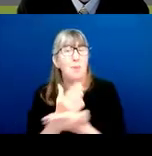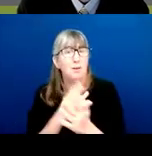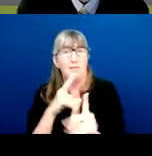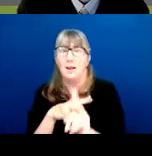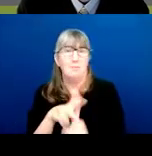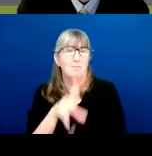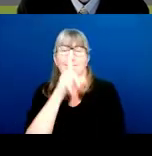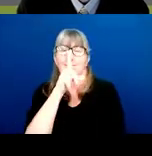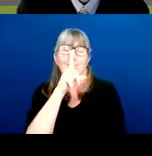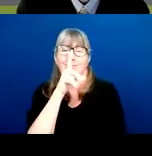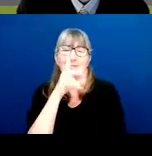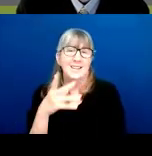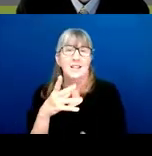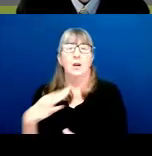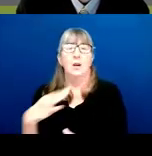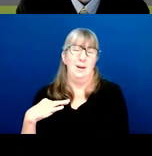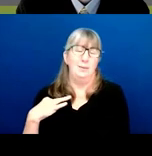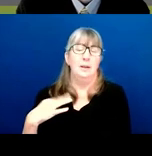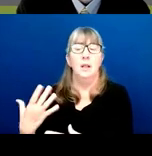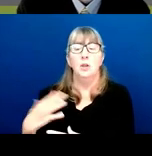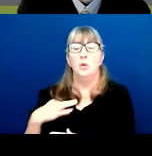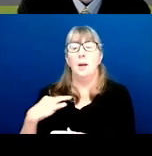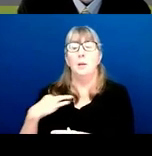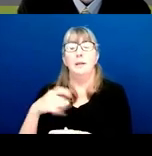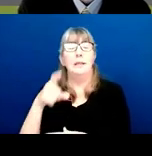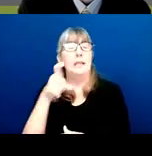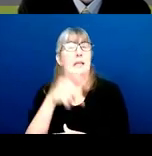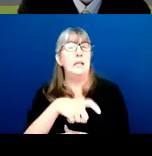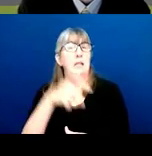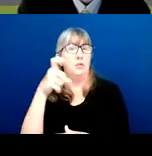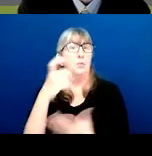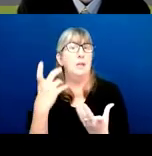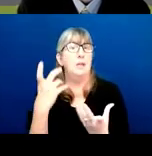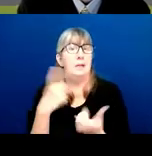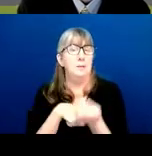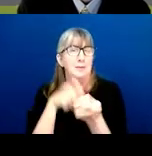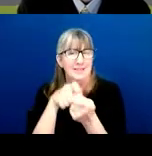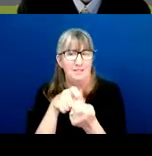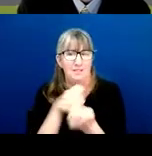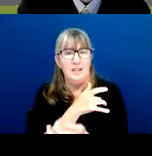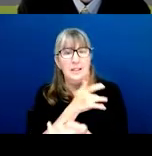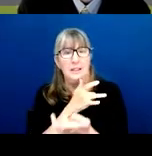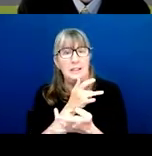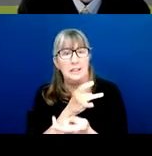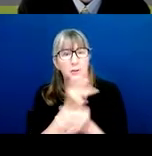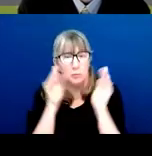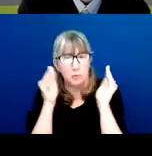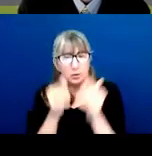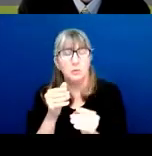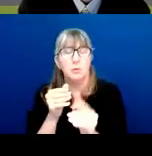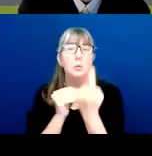so your application needs to be of particular interest to one single IC.